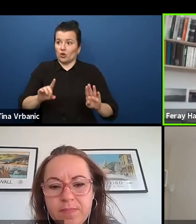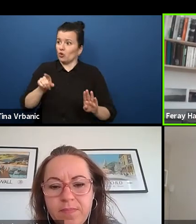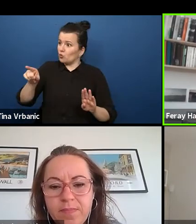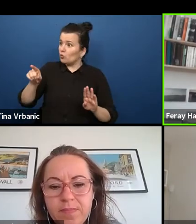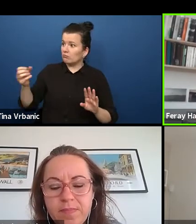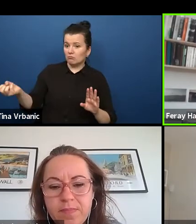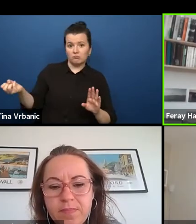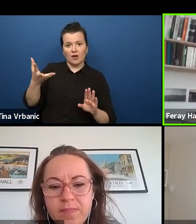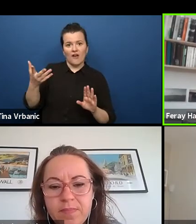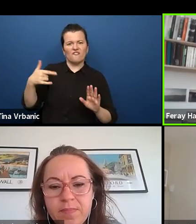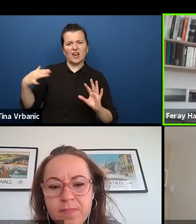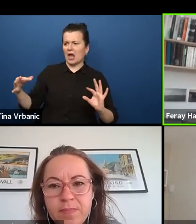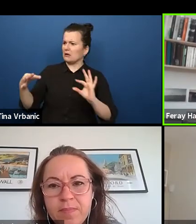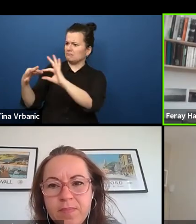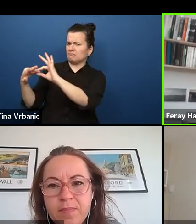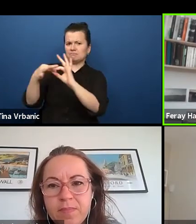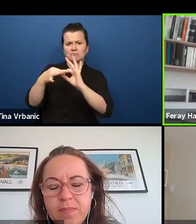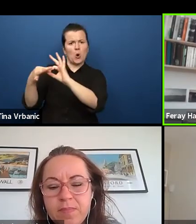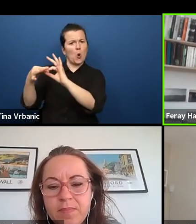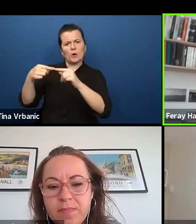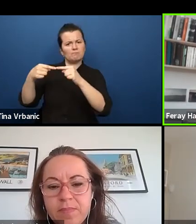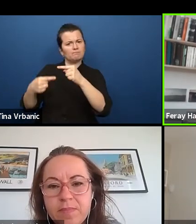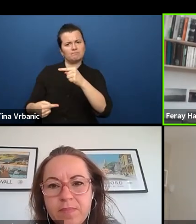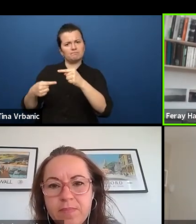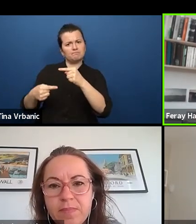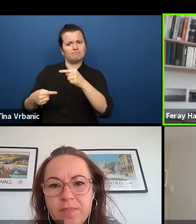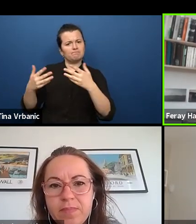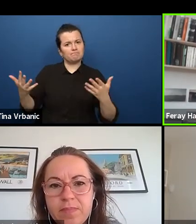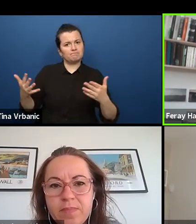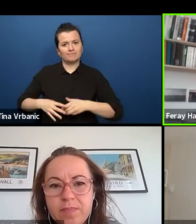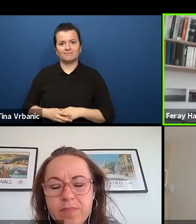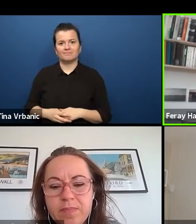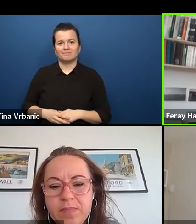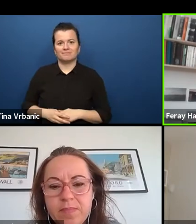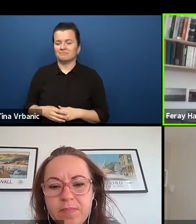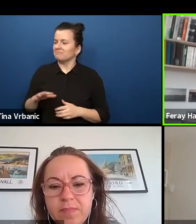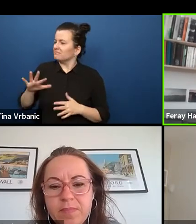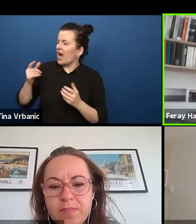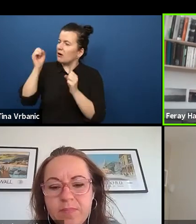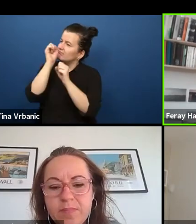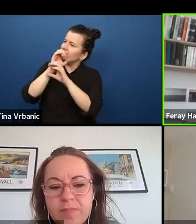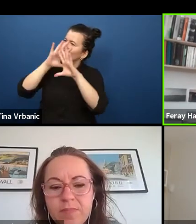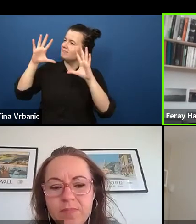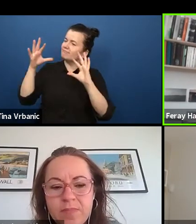This would be my question. Do we want to say something about this? How do you position yourself there?